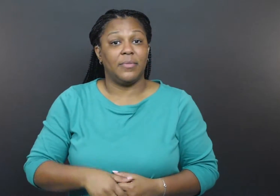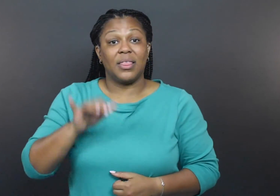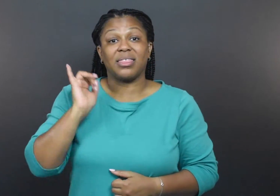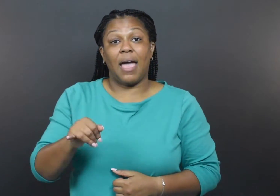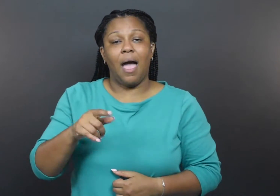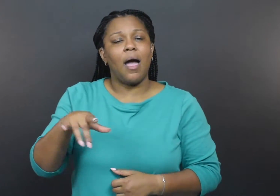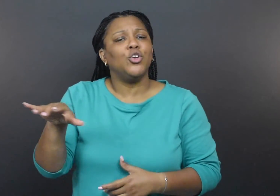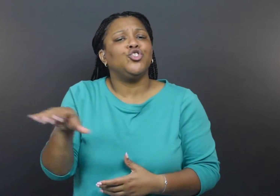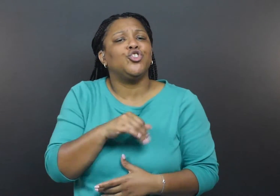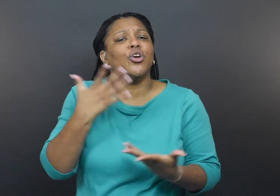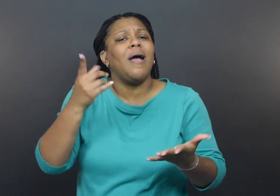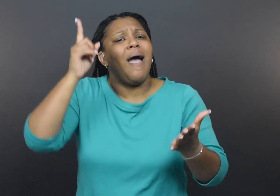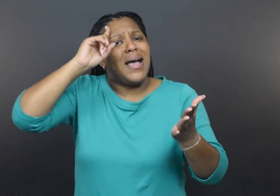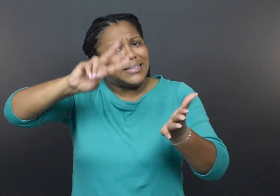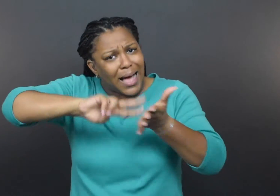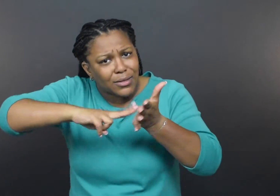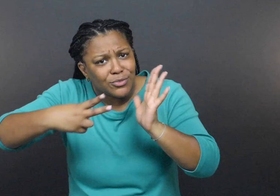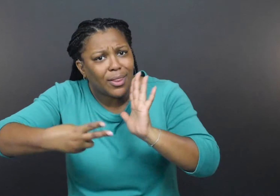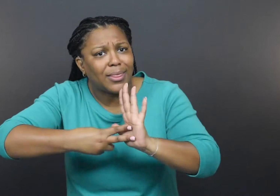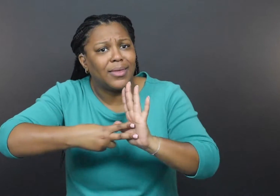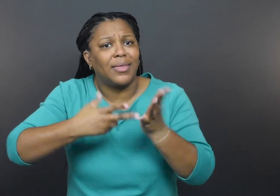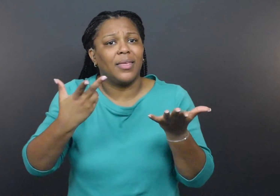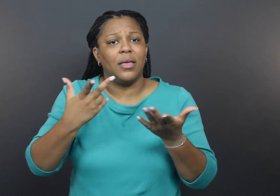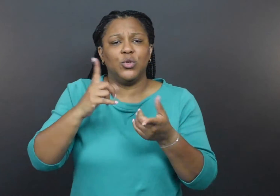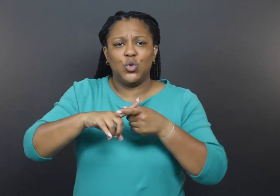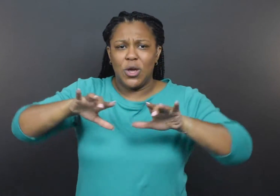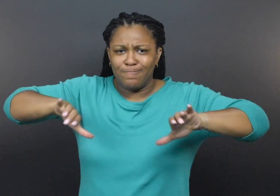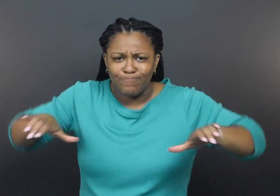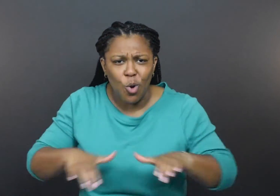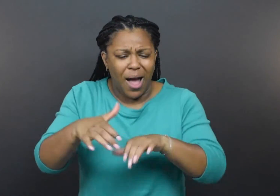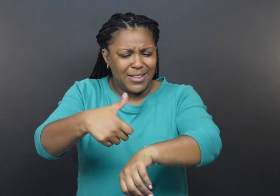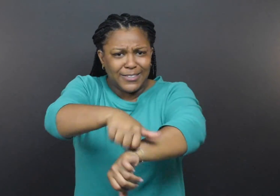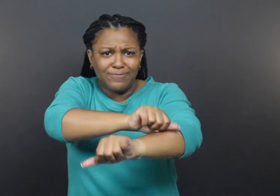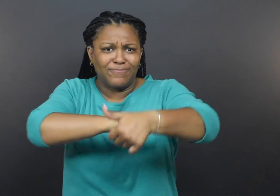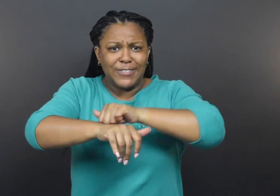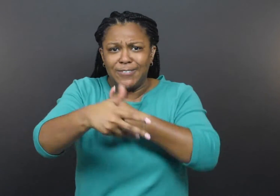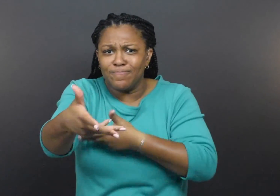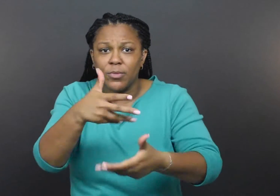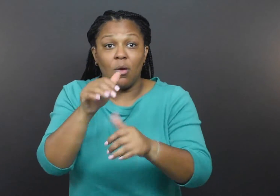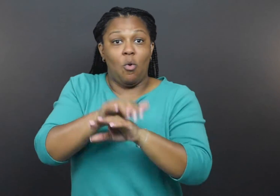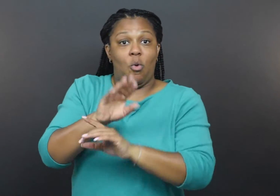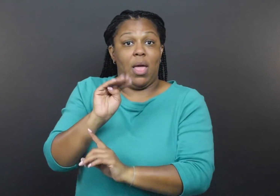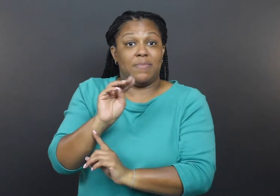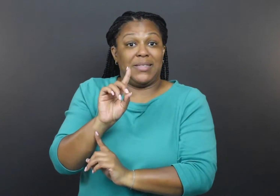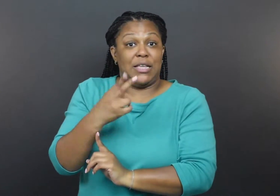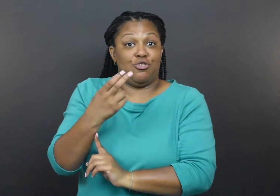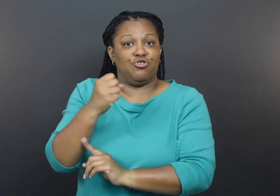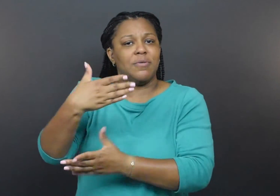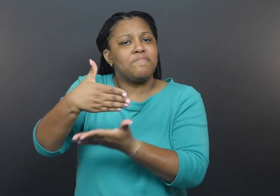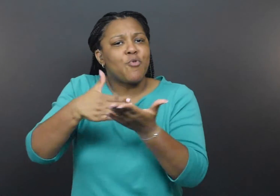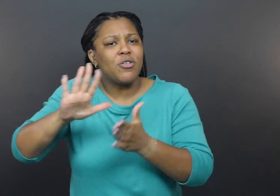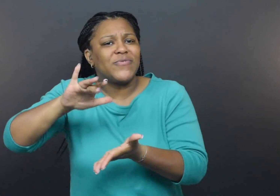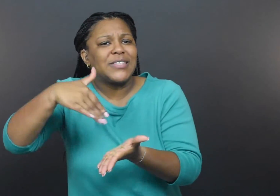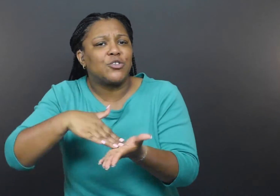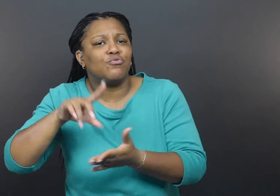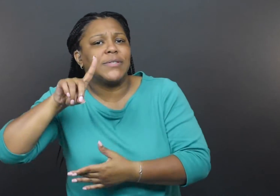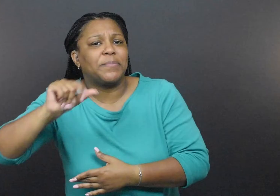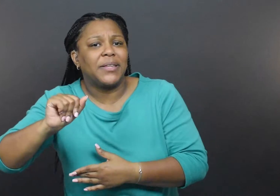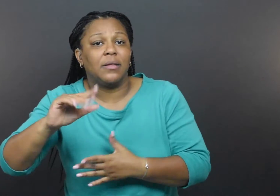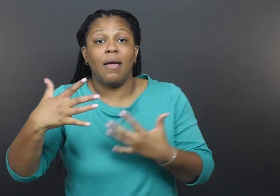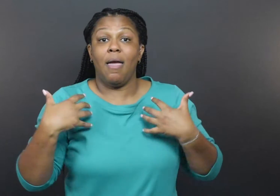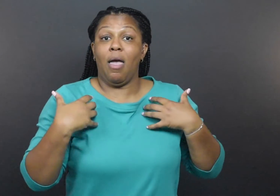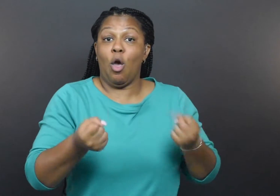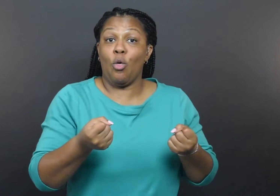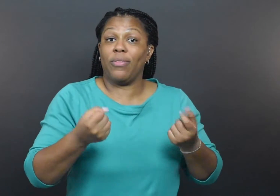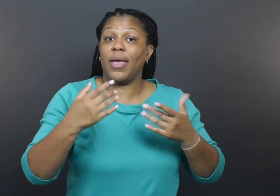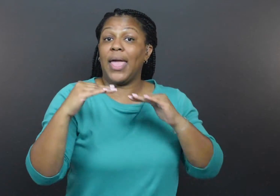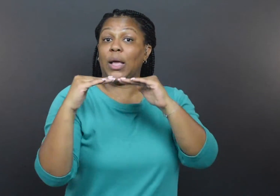on MDH’s part to center disability as a health equity issue in its response, and the work by